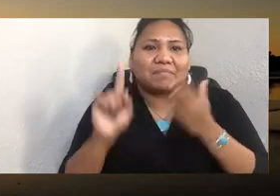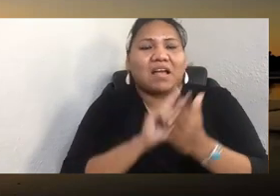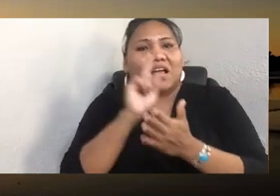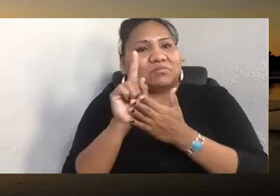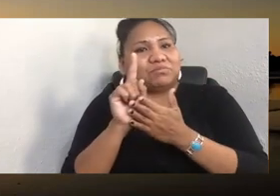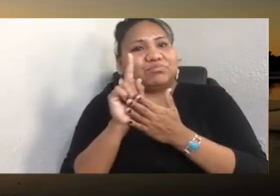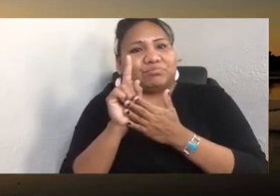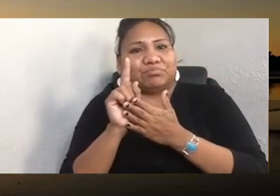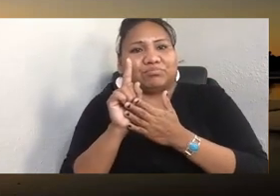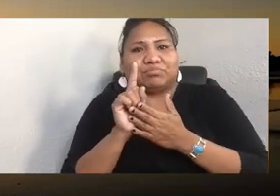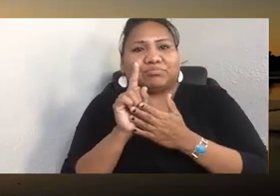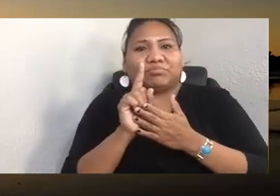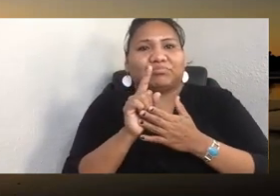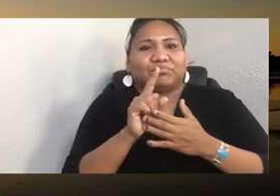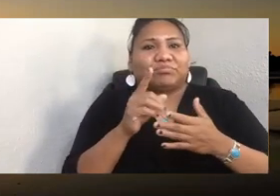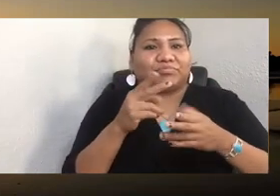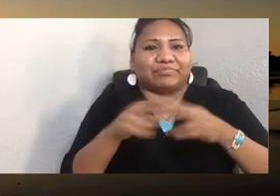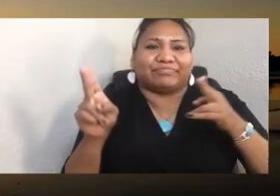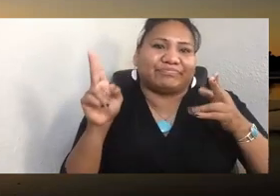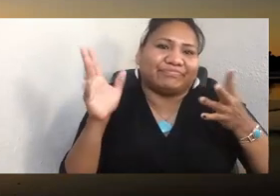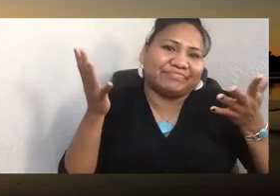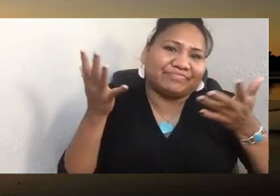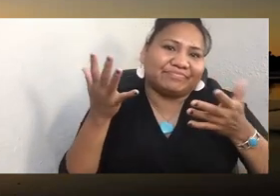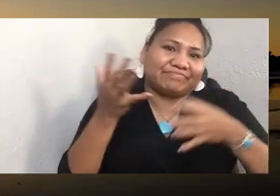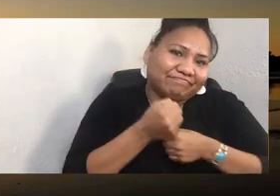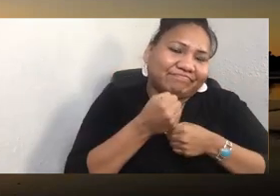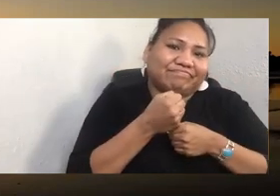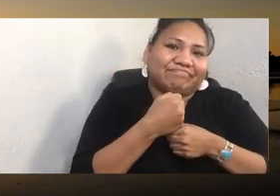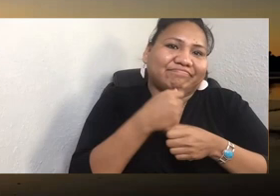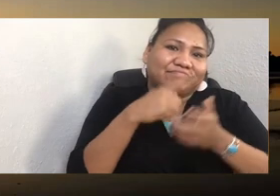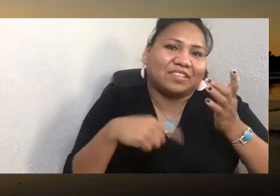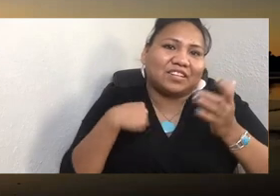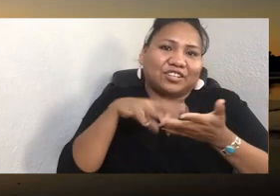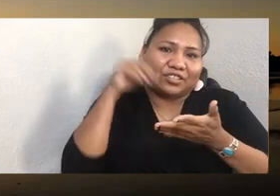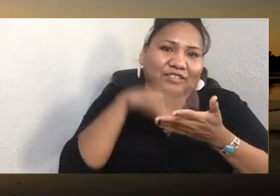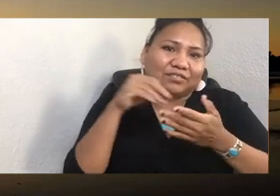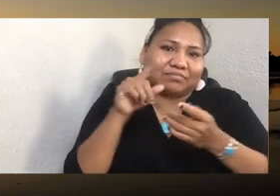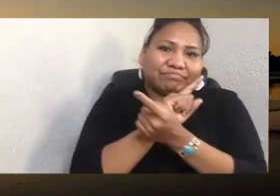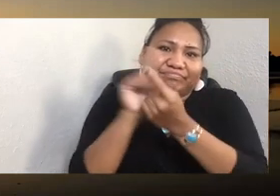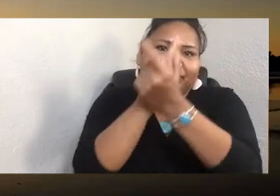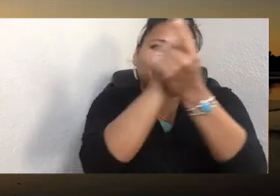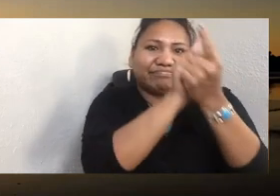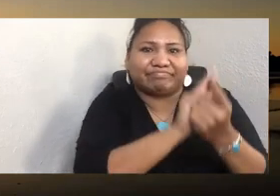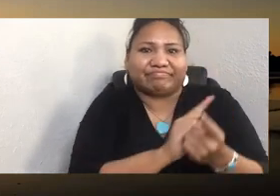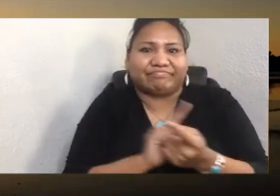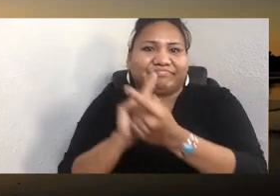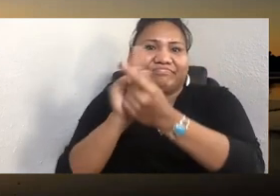that I photographed here. And I realize that not all the tribal nations can be represented, as I originally intended.